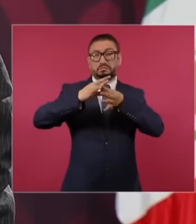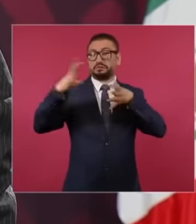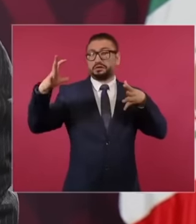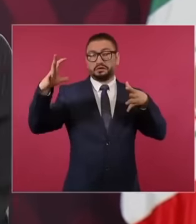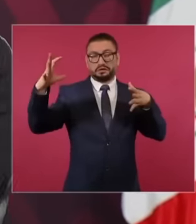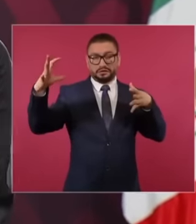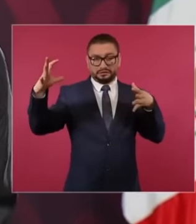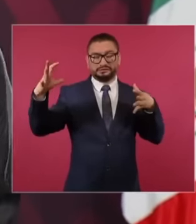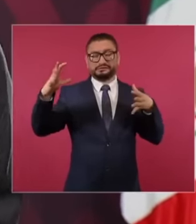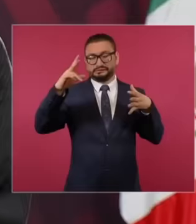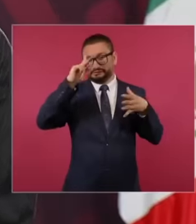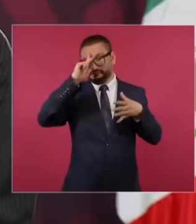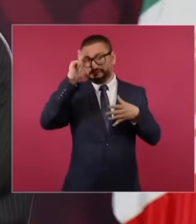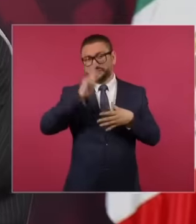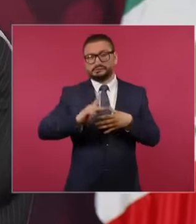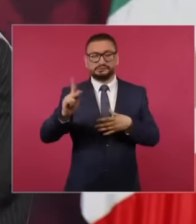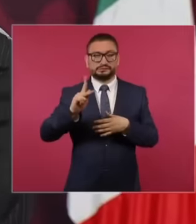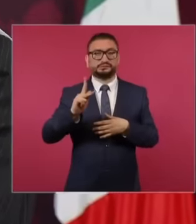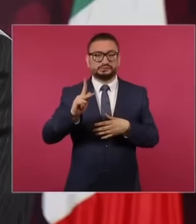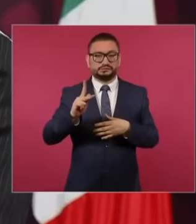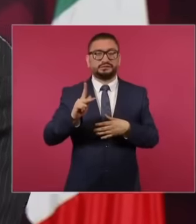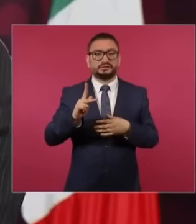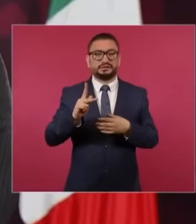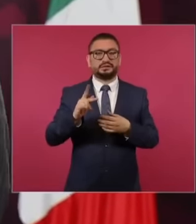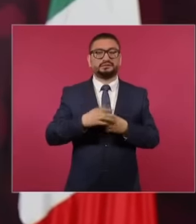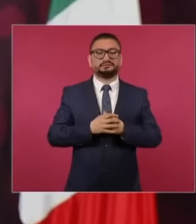The worst thing is that there are those who